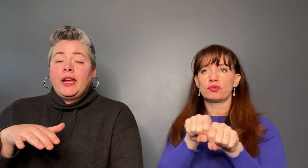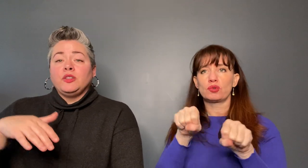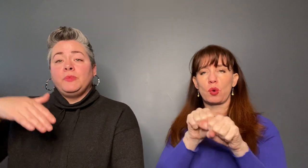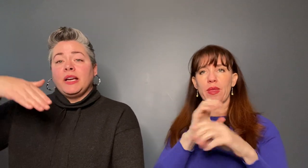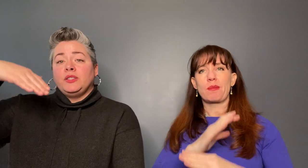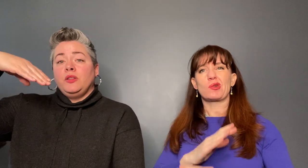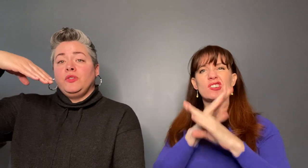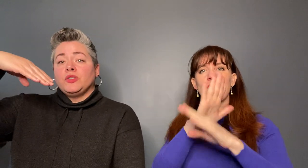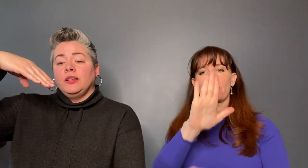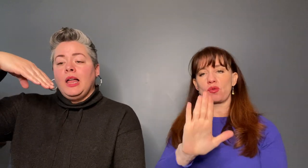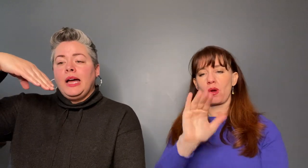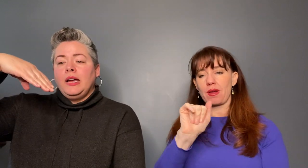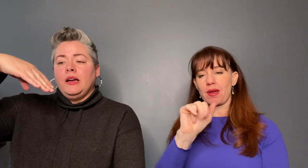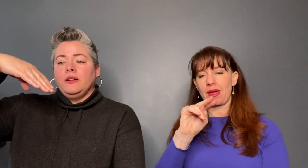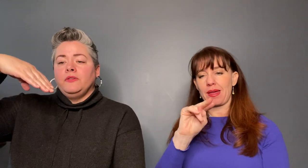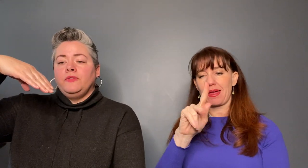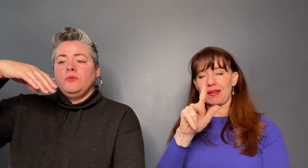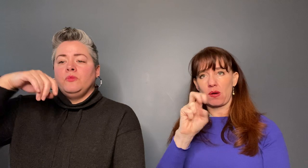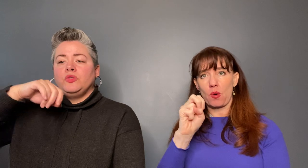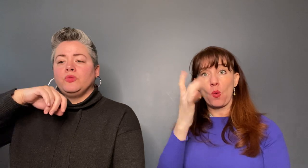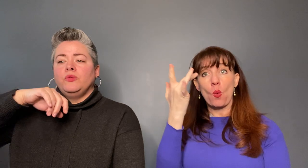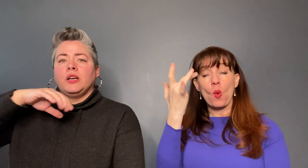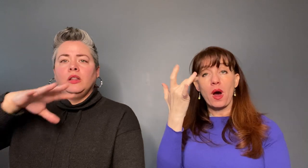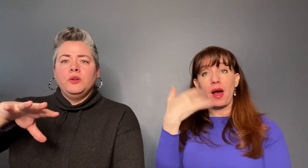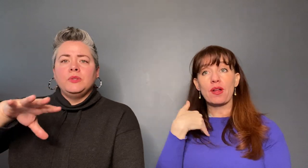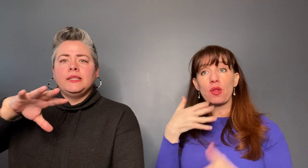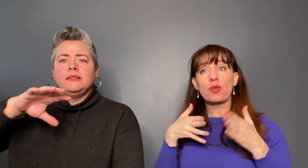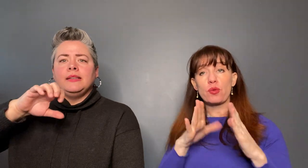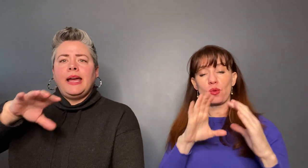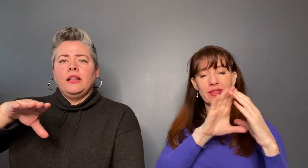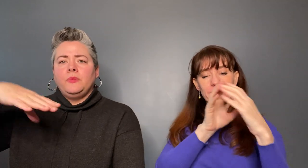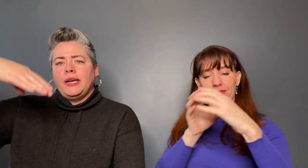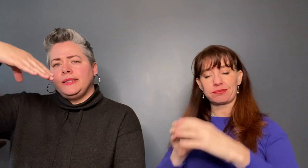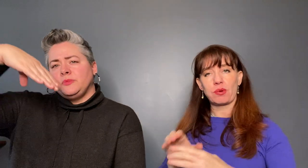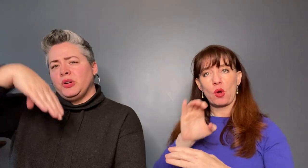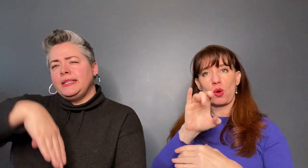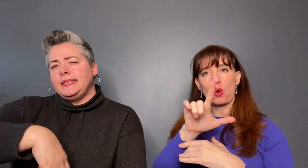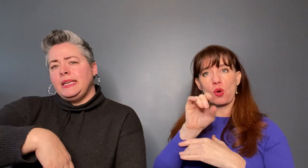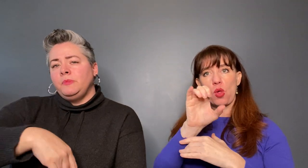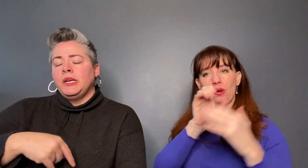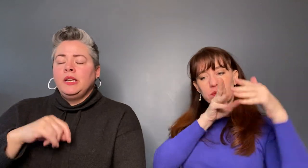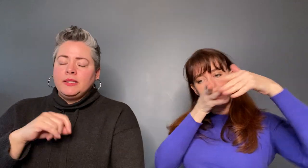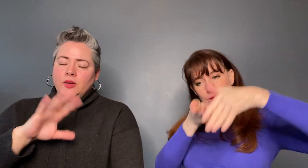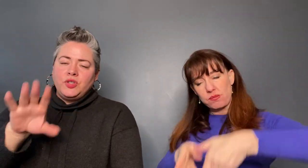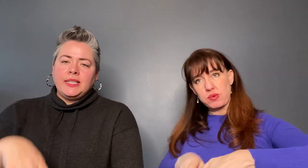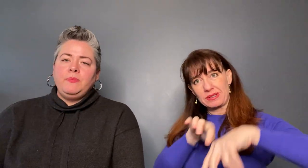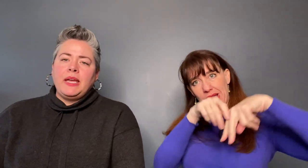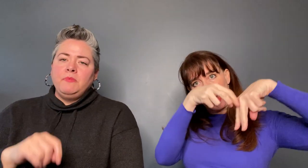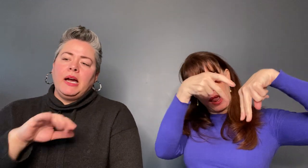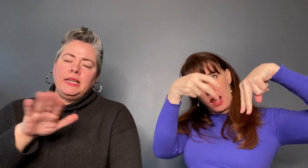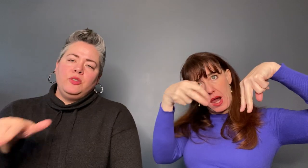ankles because there's a lot of through the closes and alleyways. It's pretty steep so just keep that in mind and